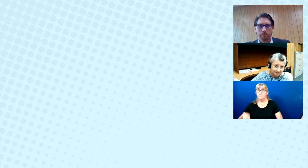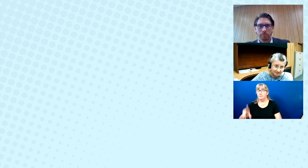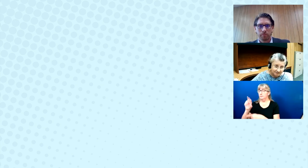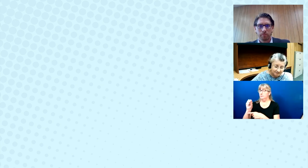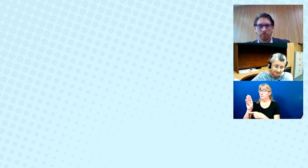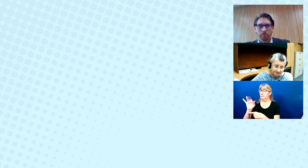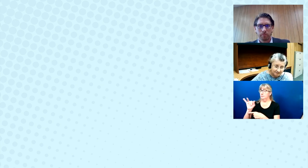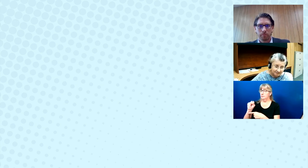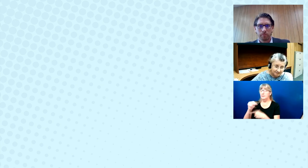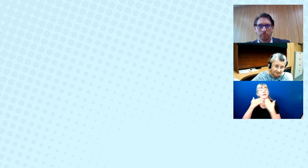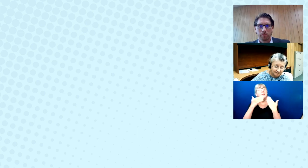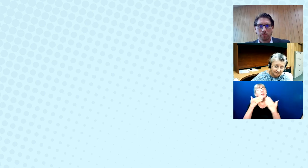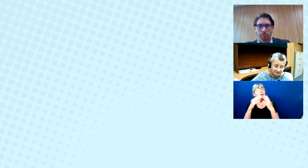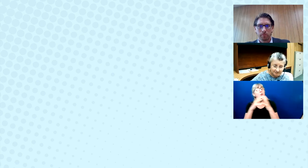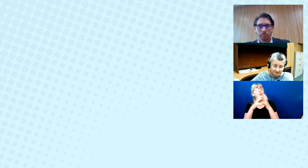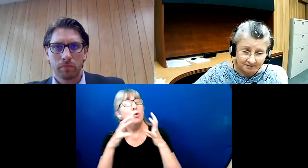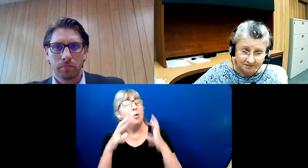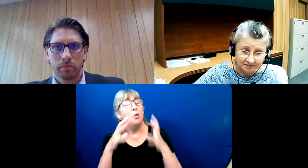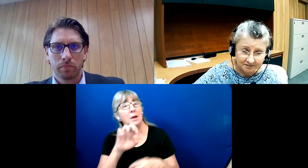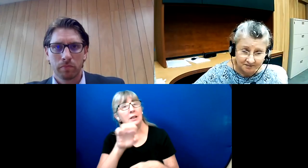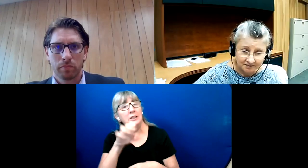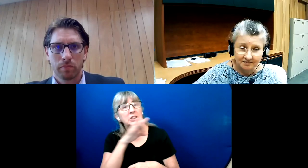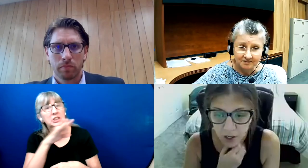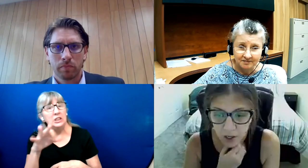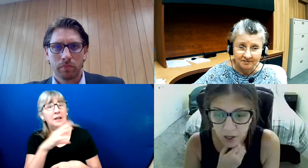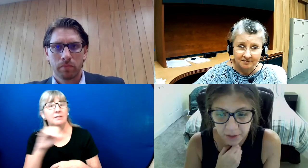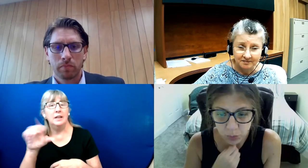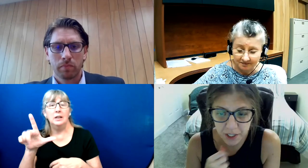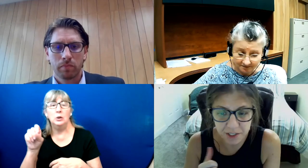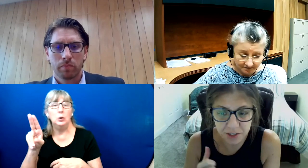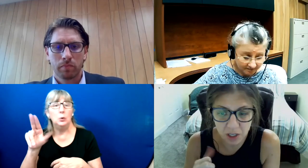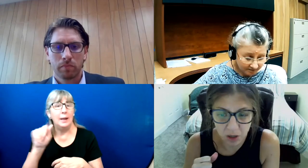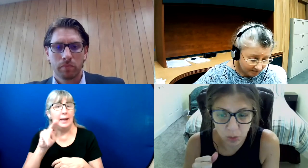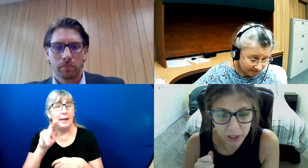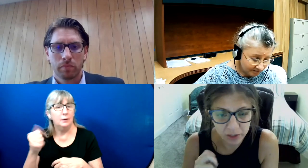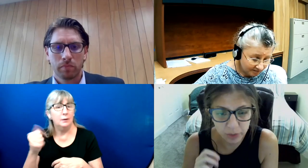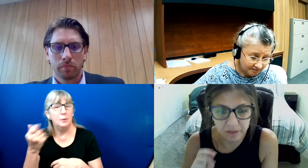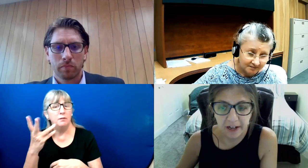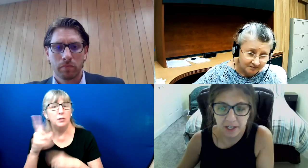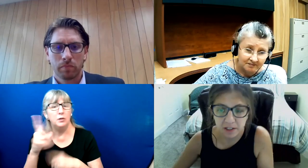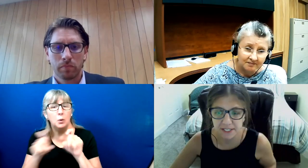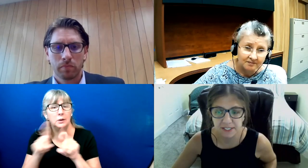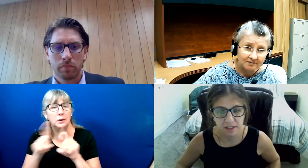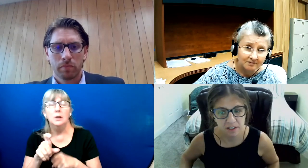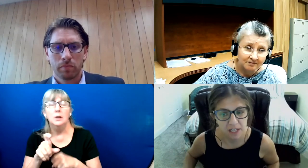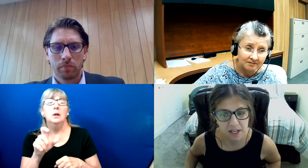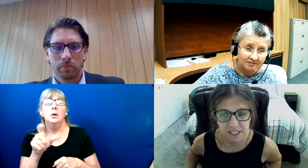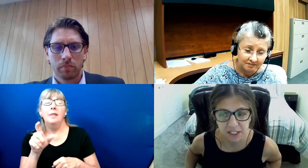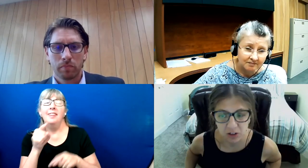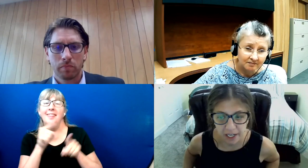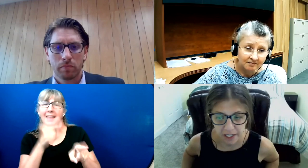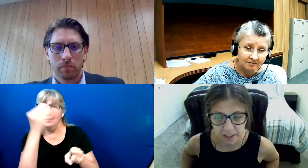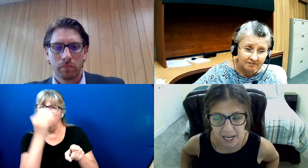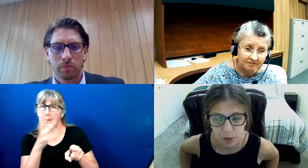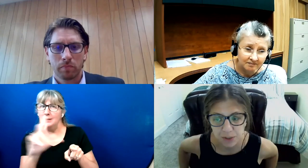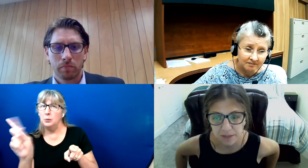There are couple of questions. One was where can we find this data? And is there a county breakdown?